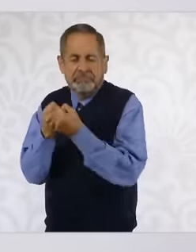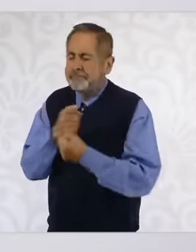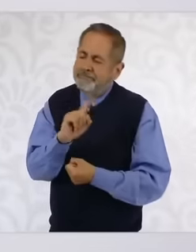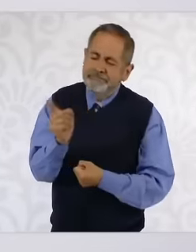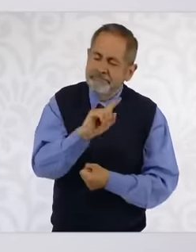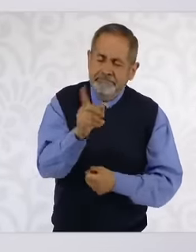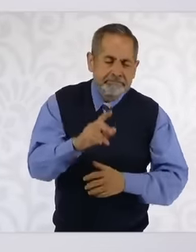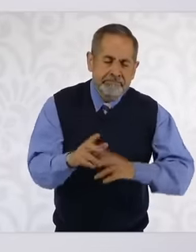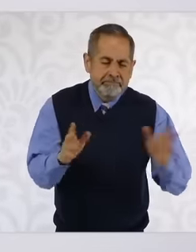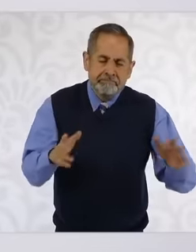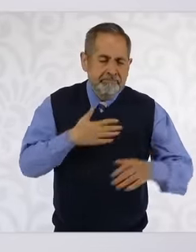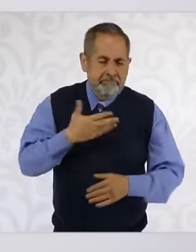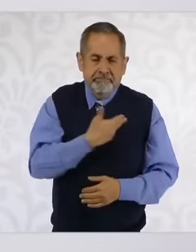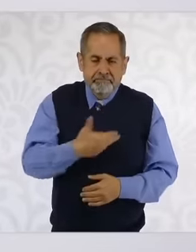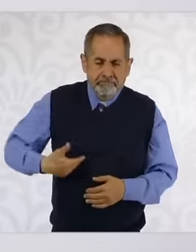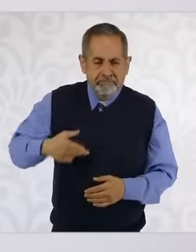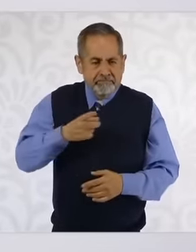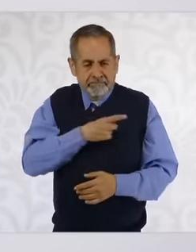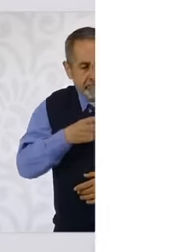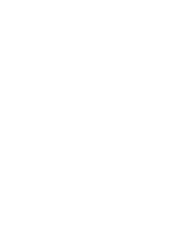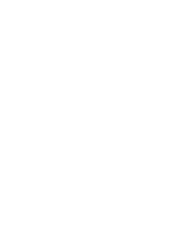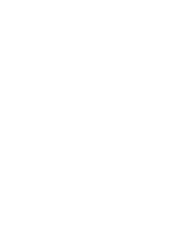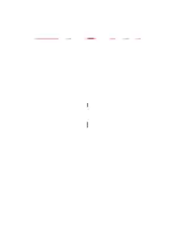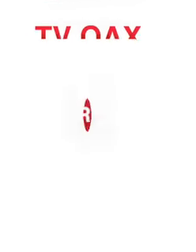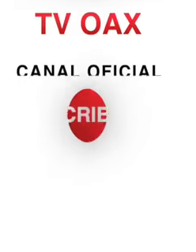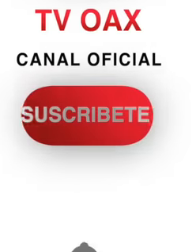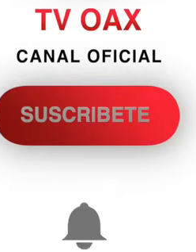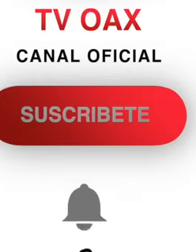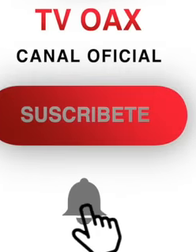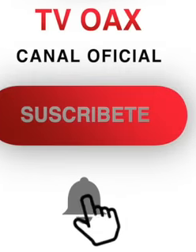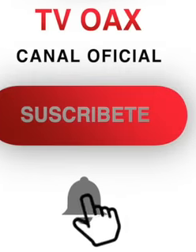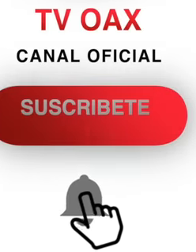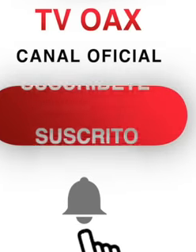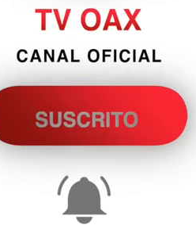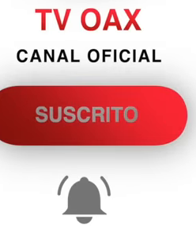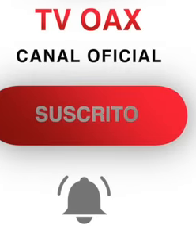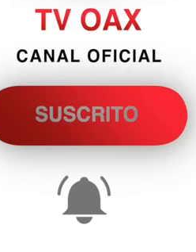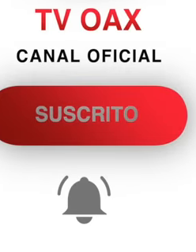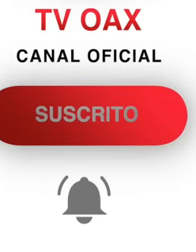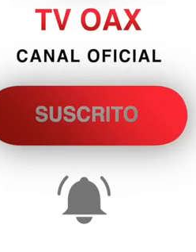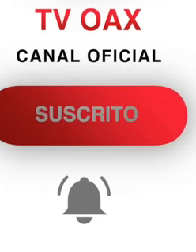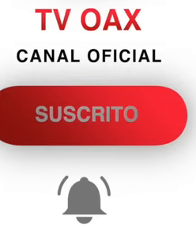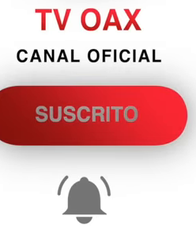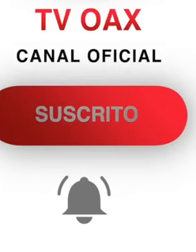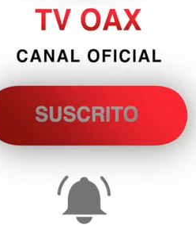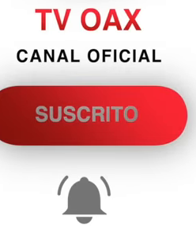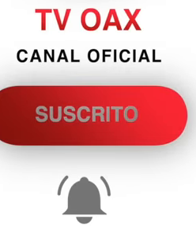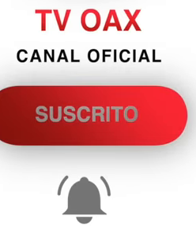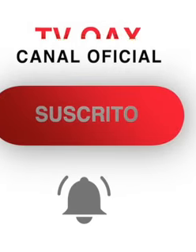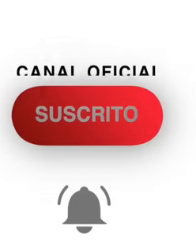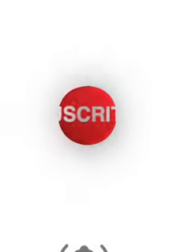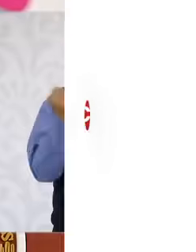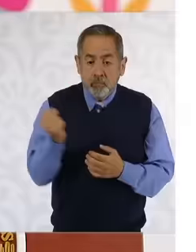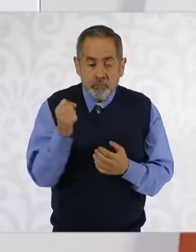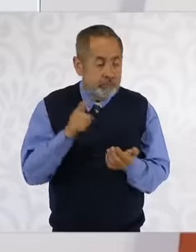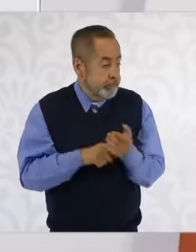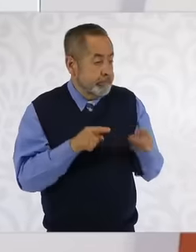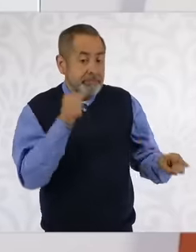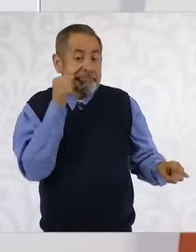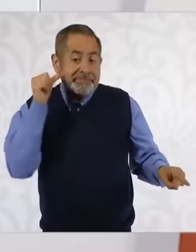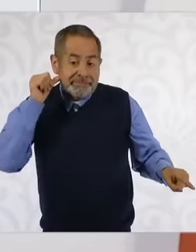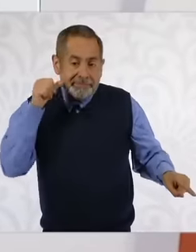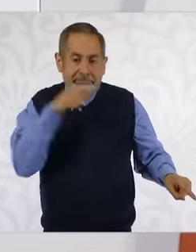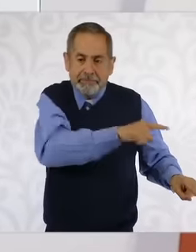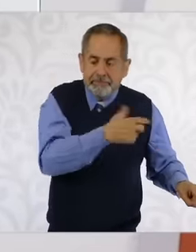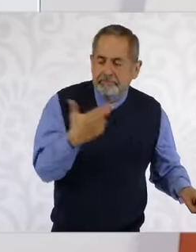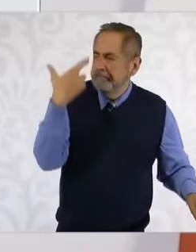So that was one of the plans, plan D, but fortunately reason prevailed and